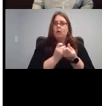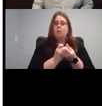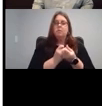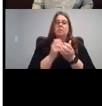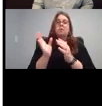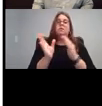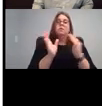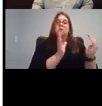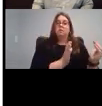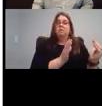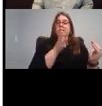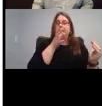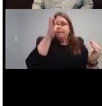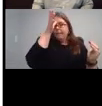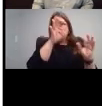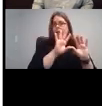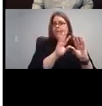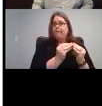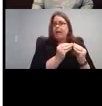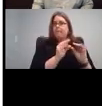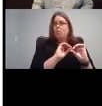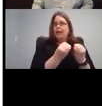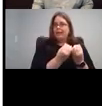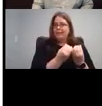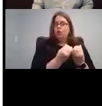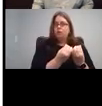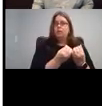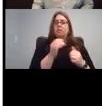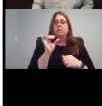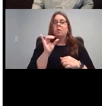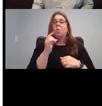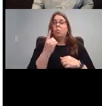wanted to let some of you know about is an organization called